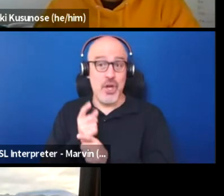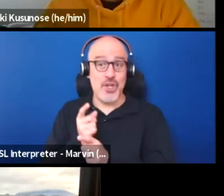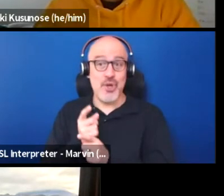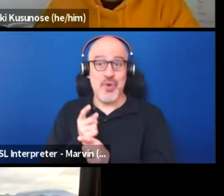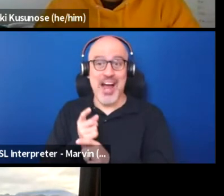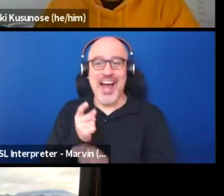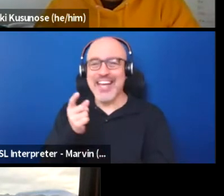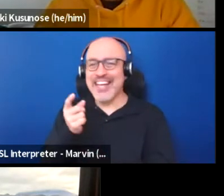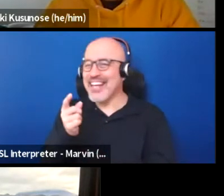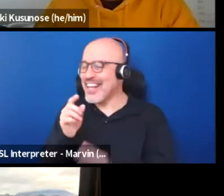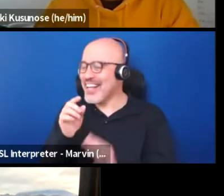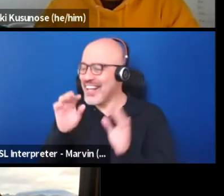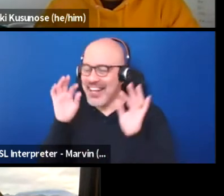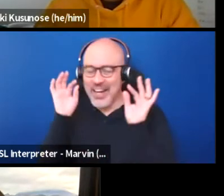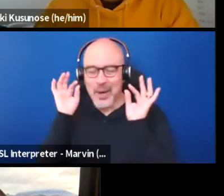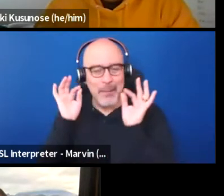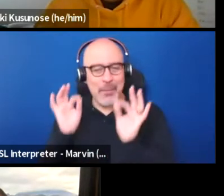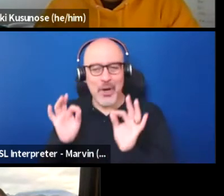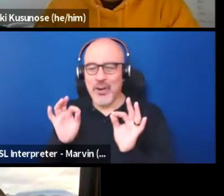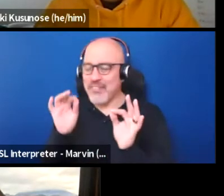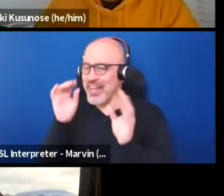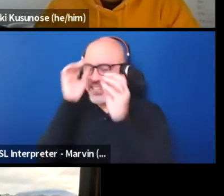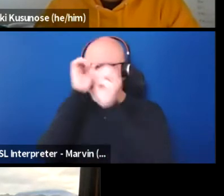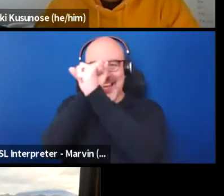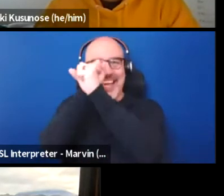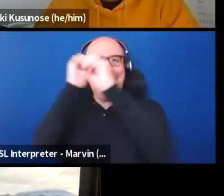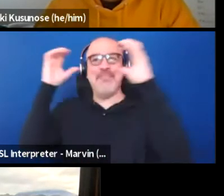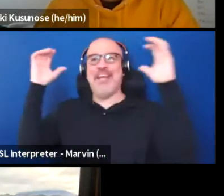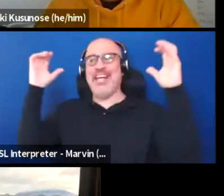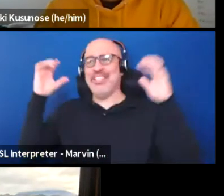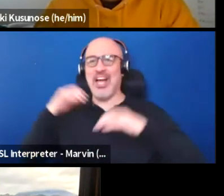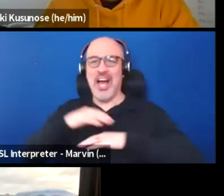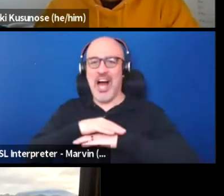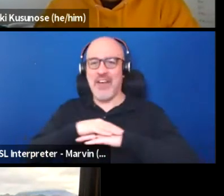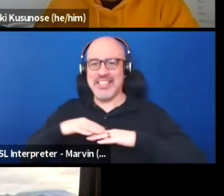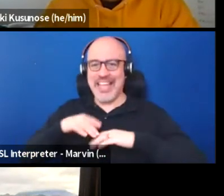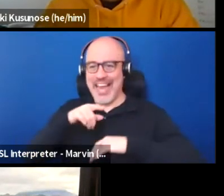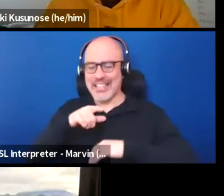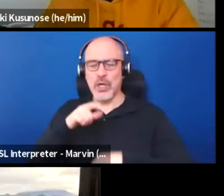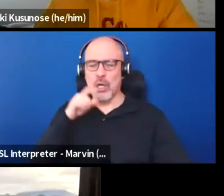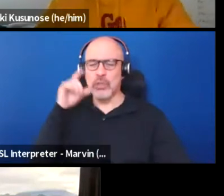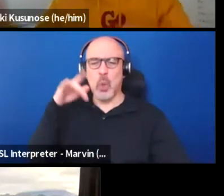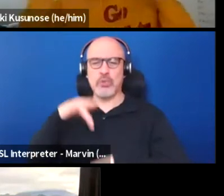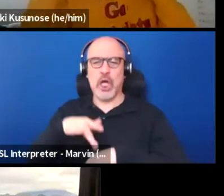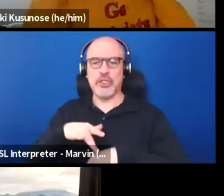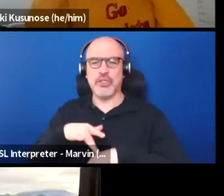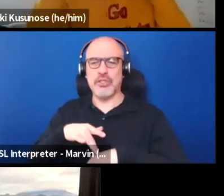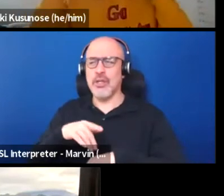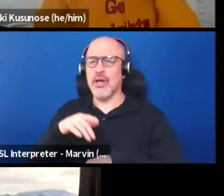that's a perfect image of that stage that says do not go on stage or the piano that says do not play,